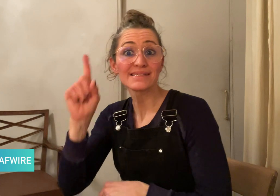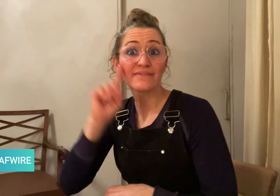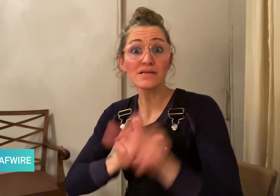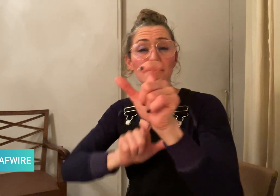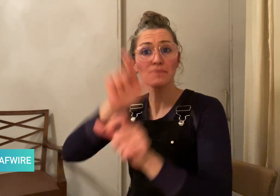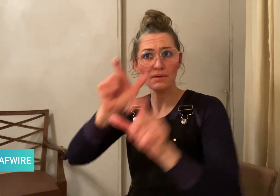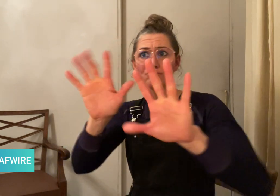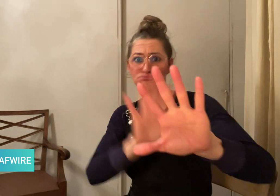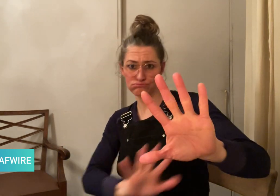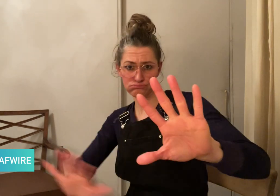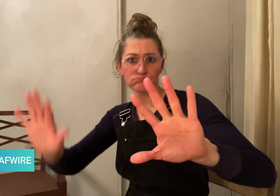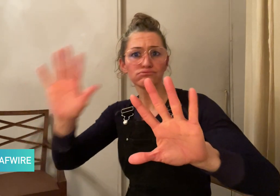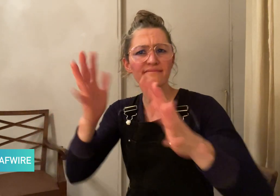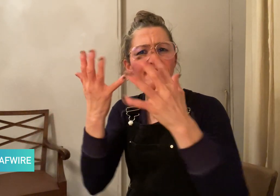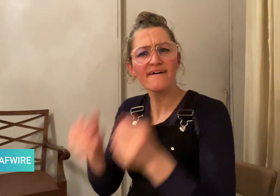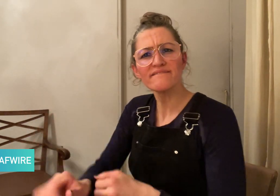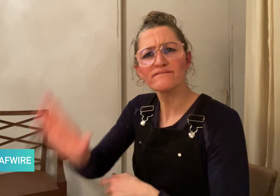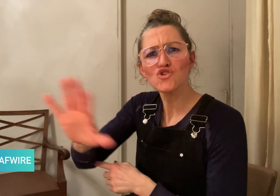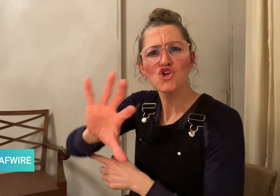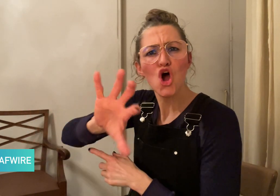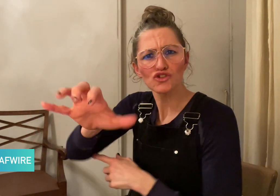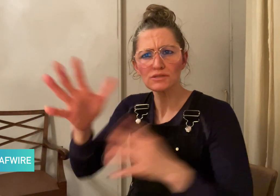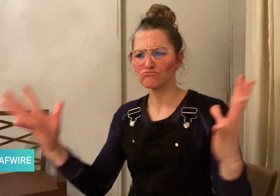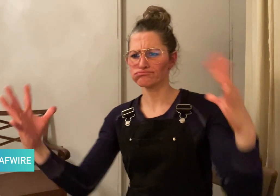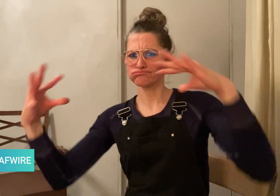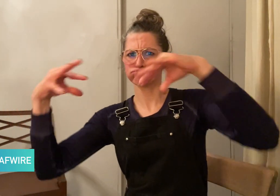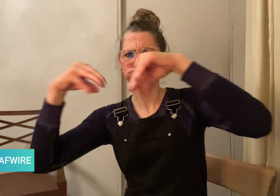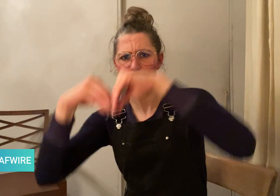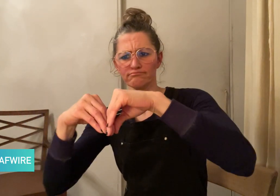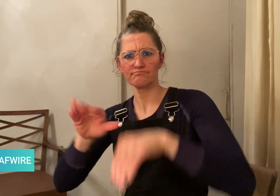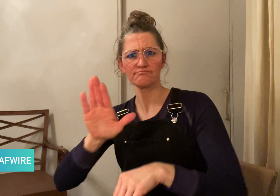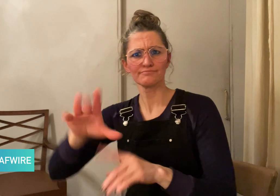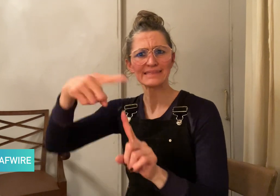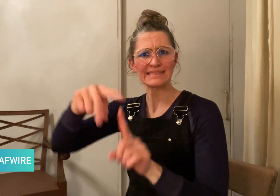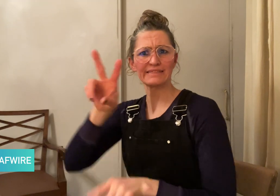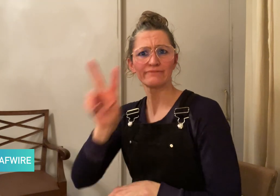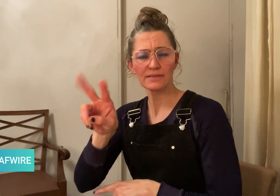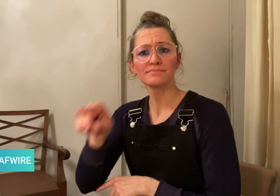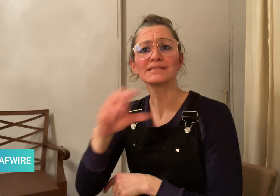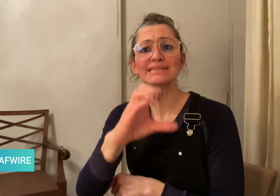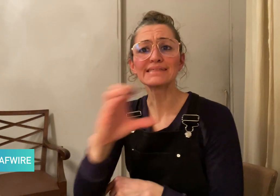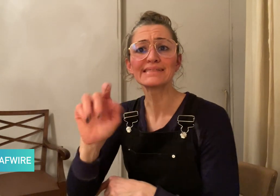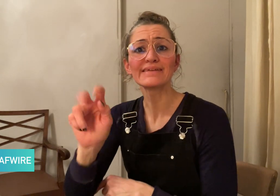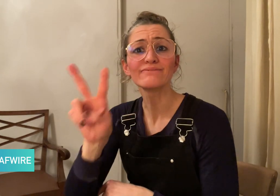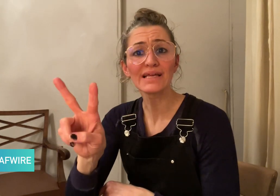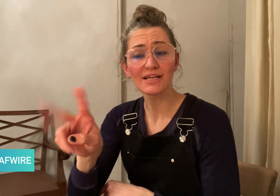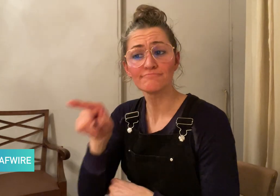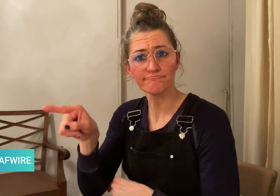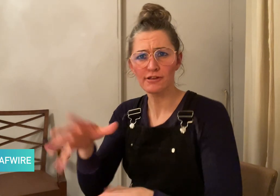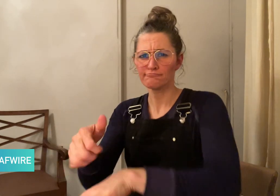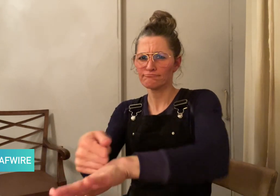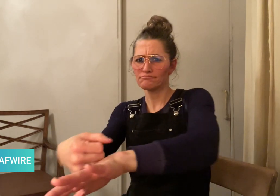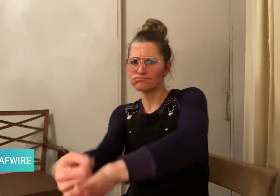Central Television (CCTV) is taking action to ensure they